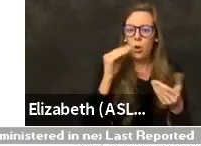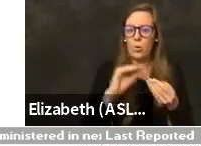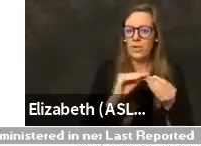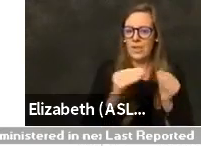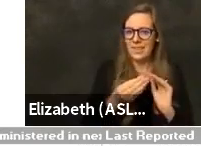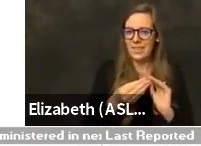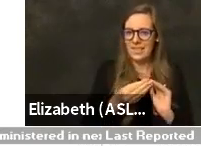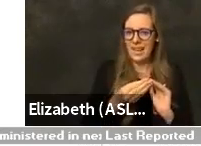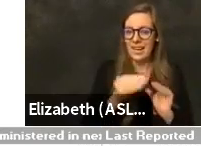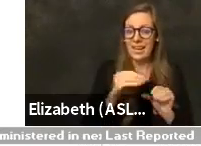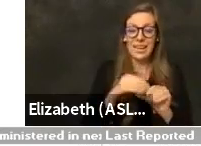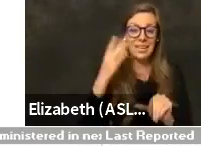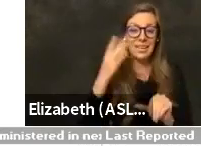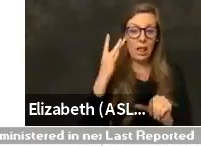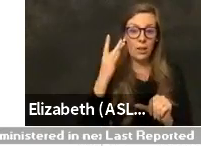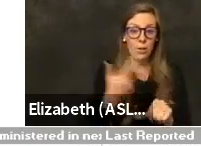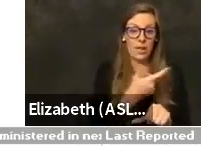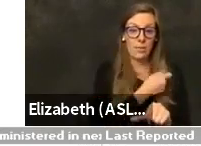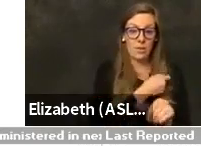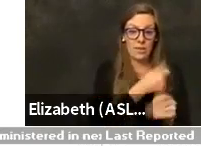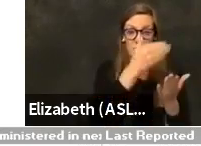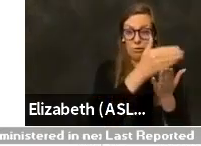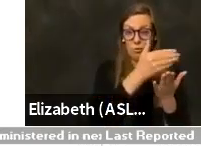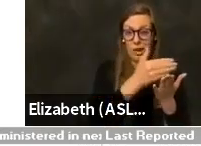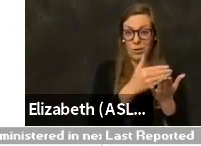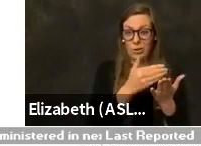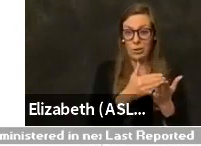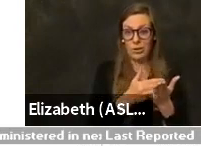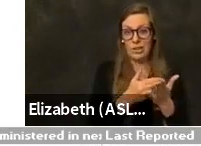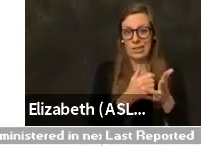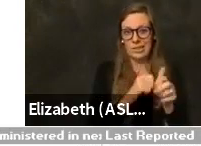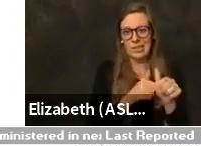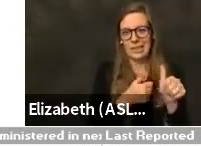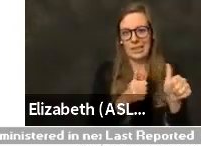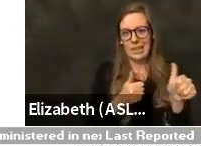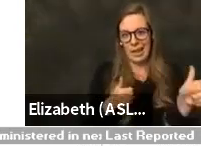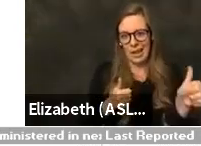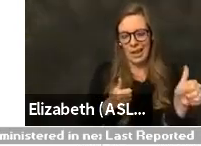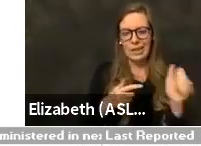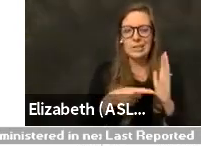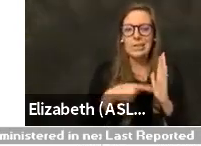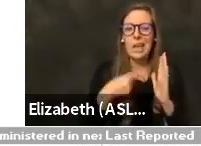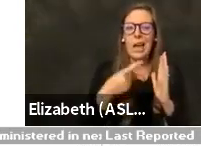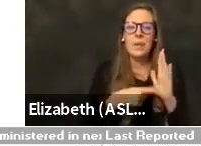California immunization registry, there's quite a bit of a lag there. Sometimes it can take up to a week before